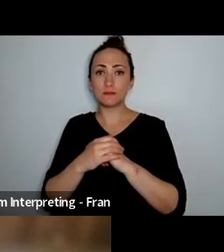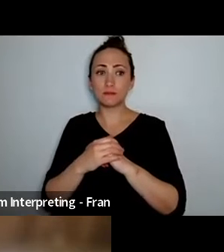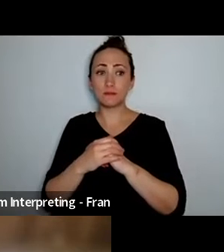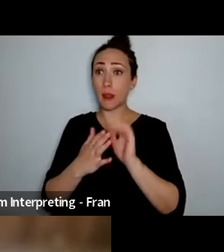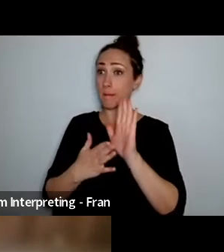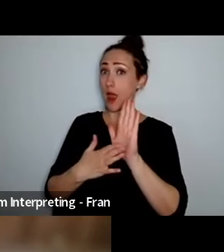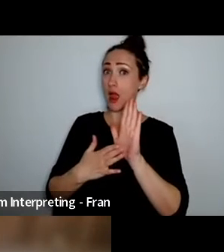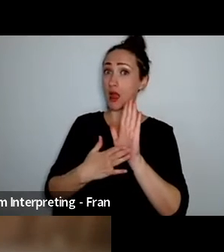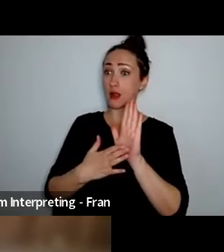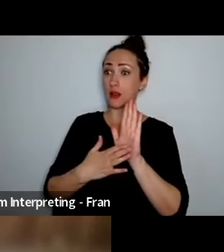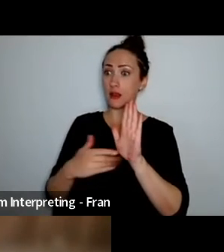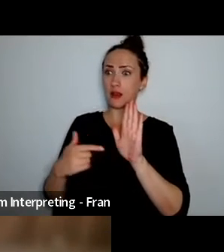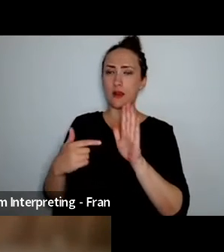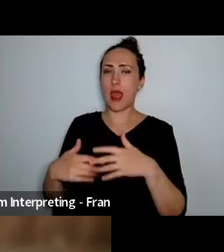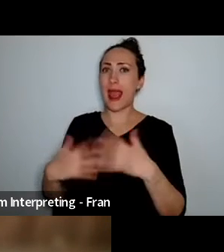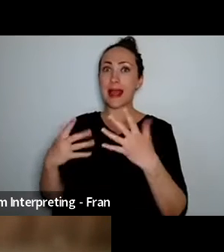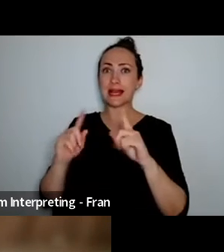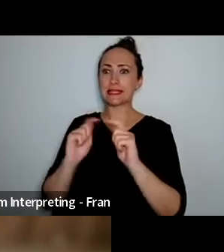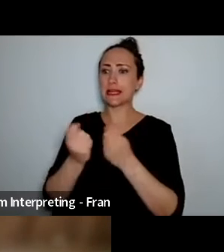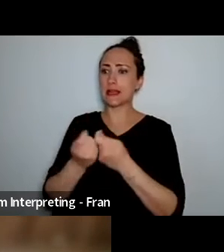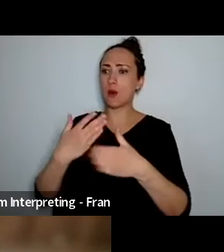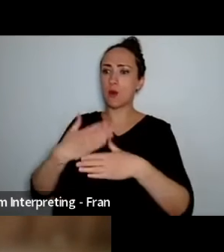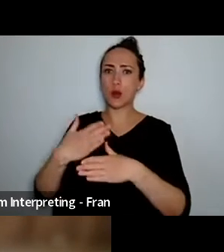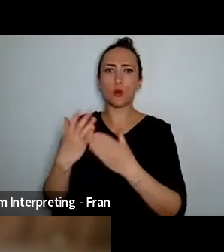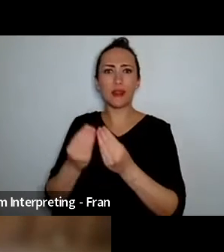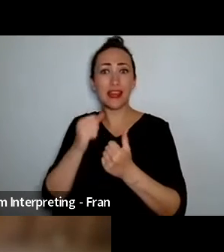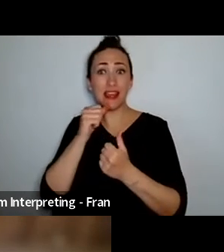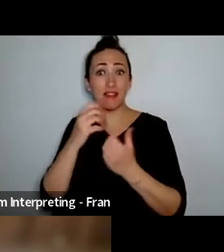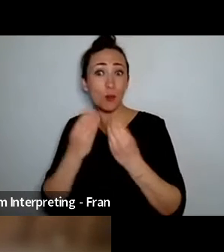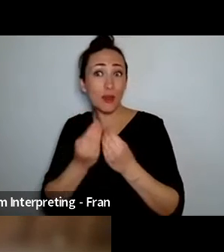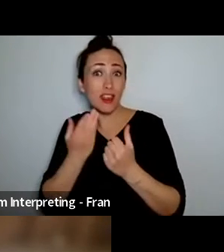working with behind the scenes in front of the scenes uh there's none of my work the work I'm